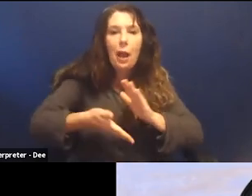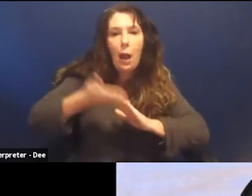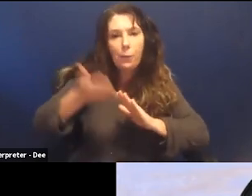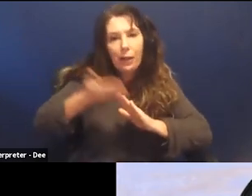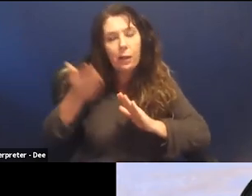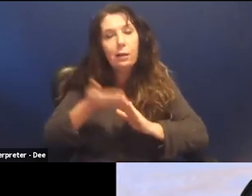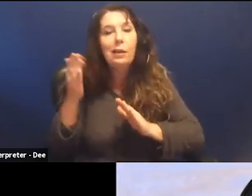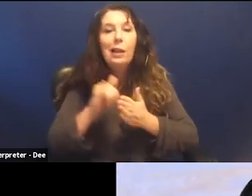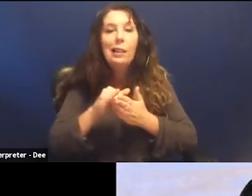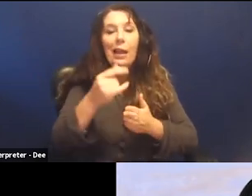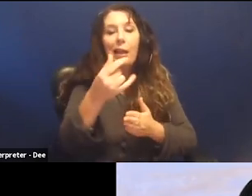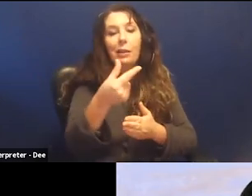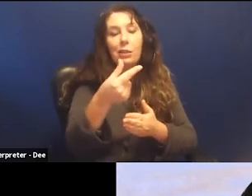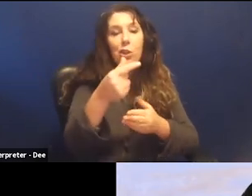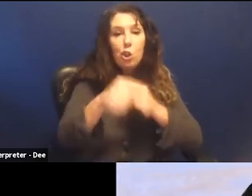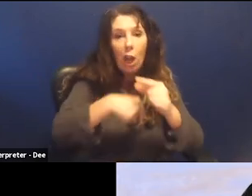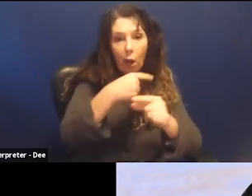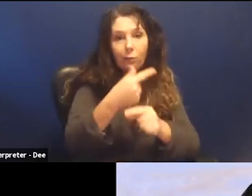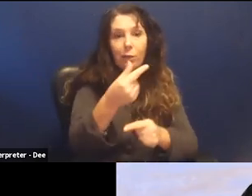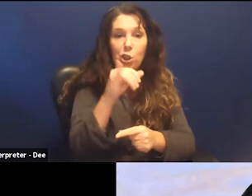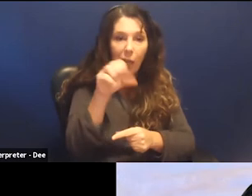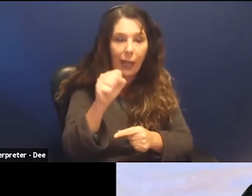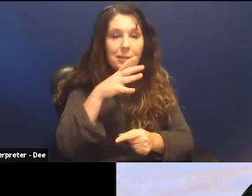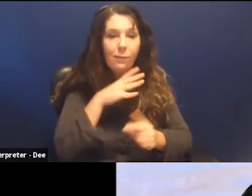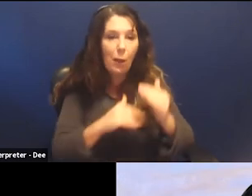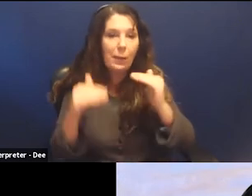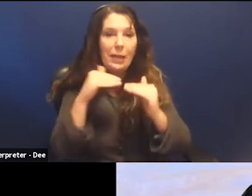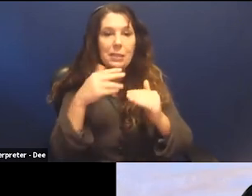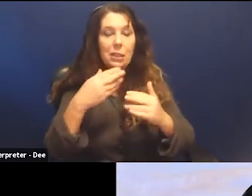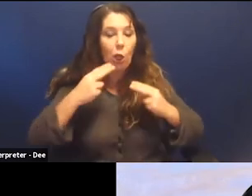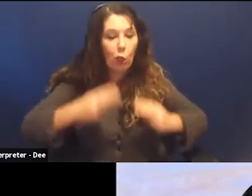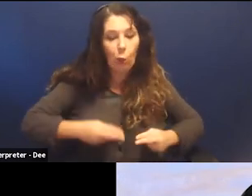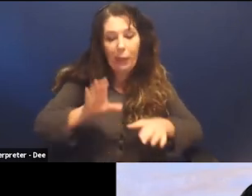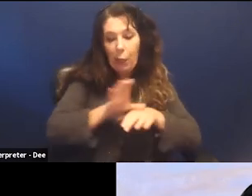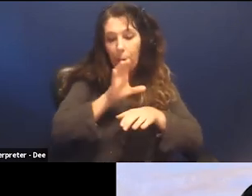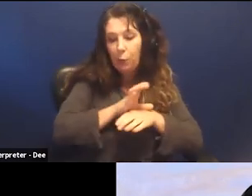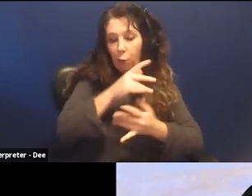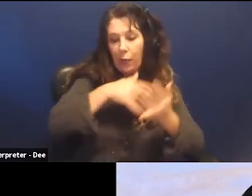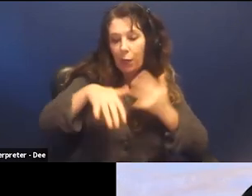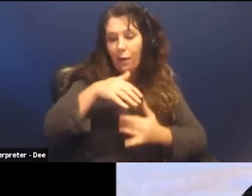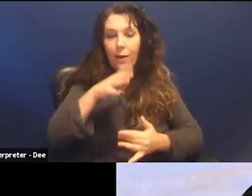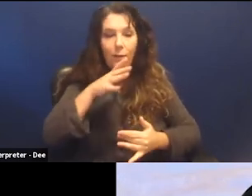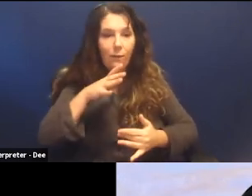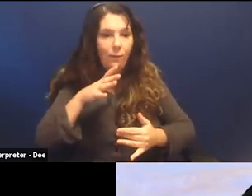GIS or feminist human computer interaction or feminists design feminist economics.